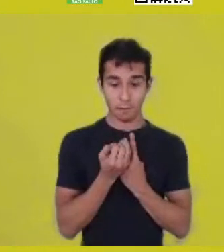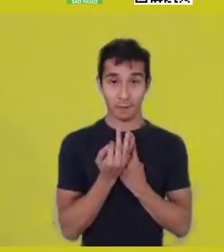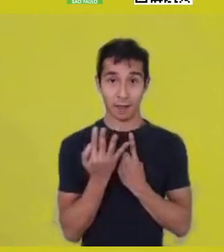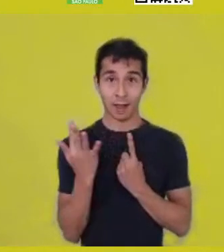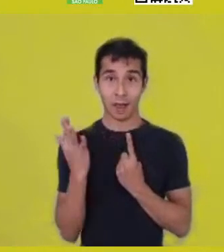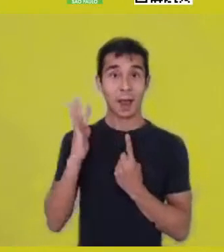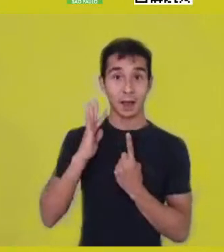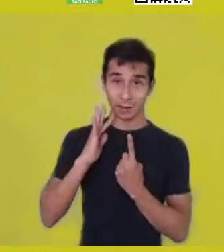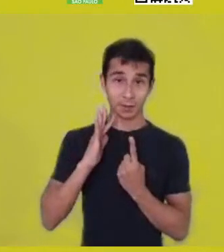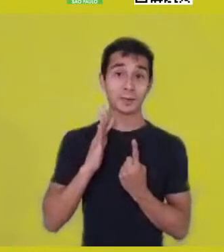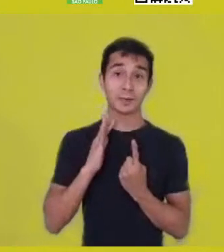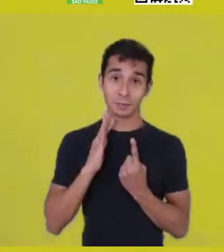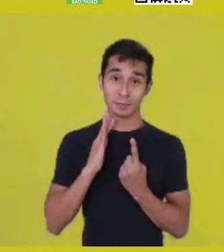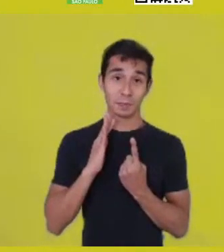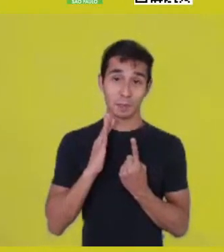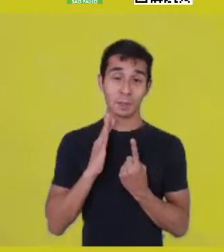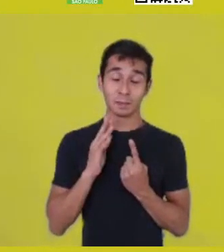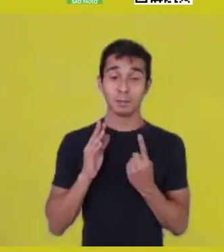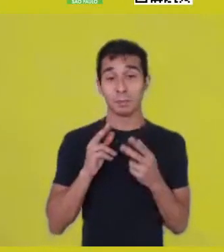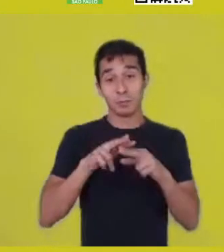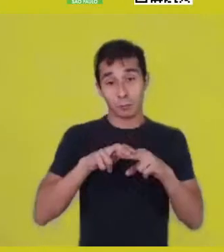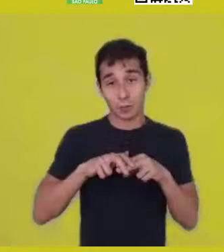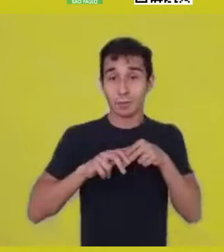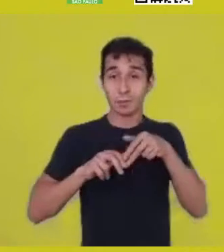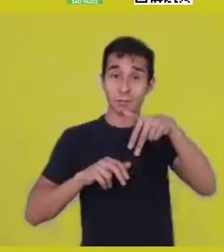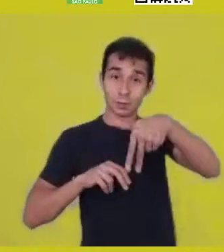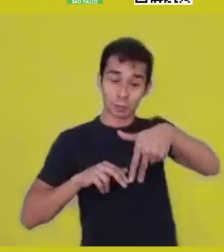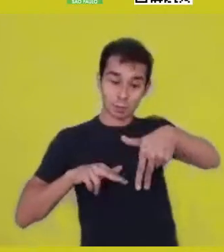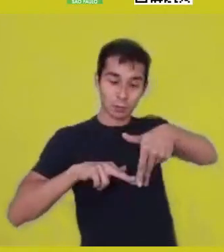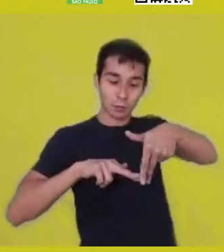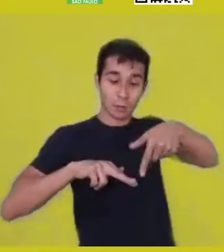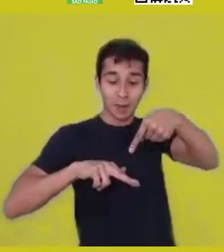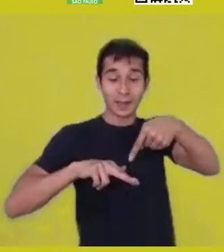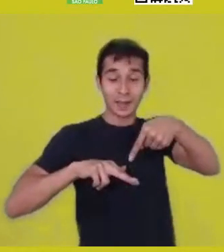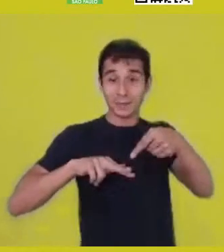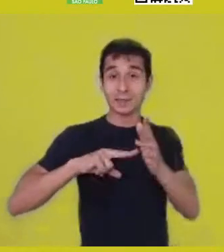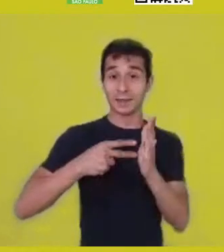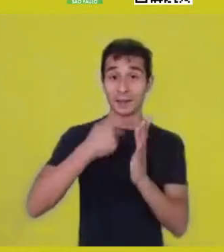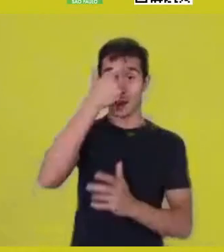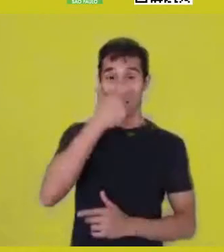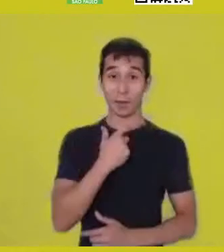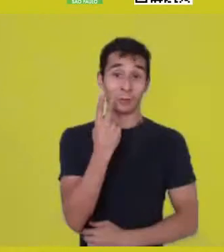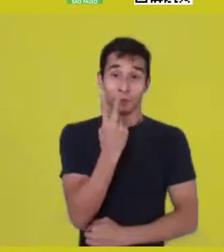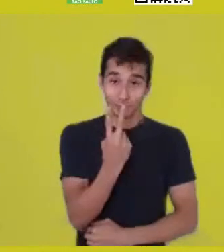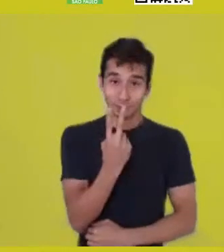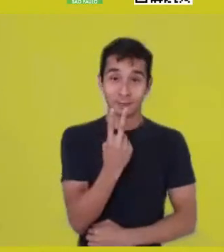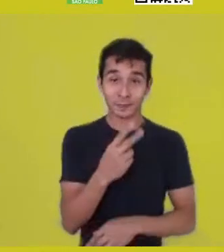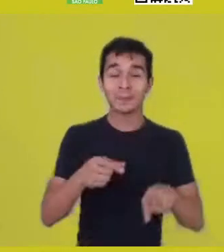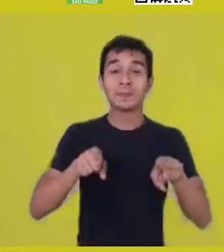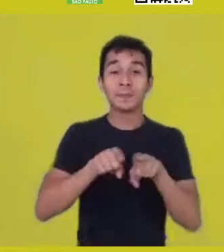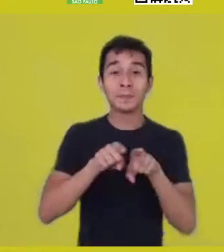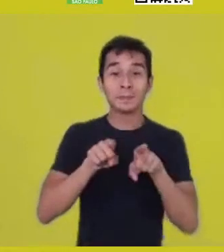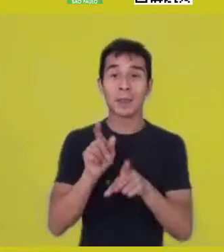Moving on, there’s another element, ka. It was believed to be the spirit